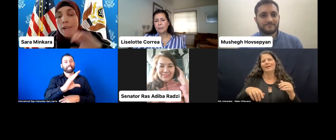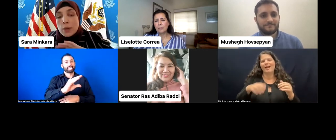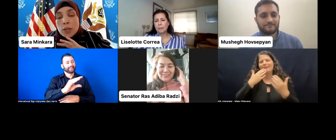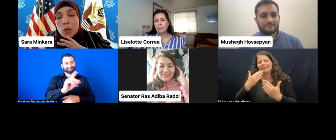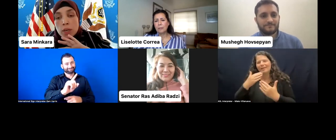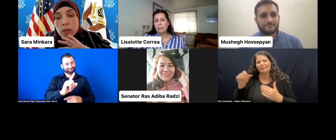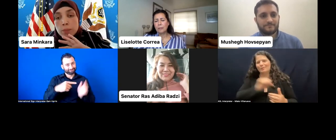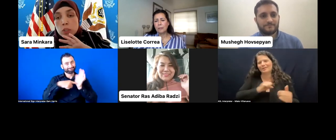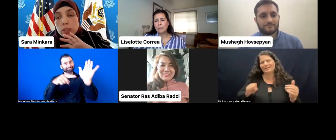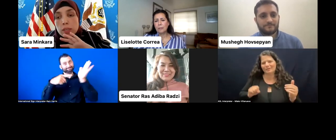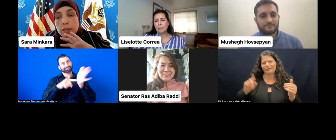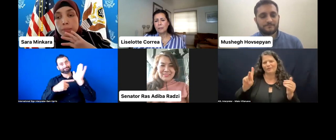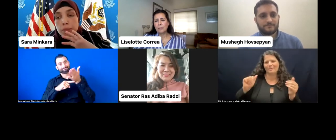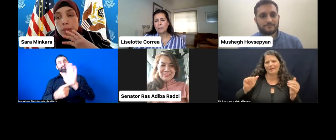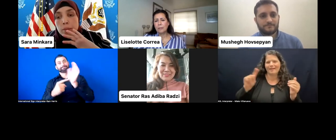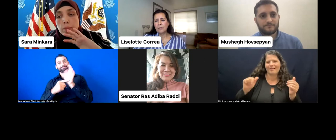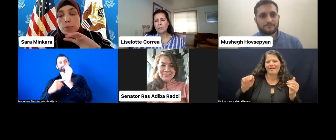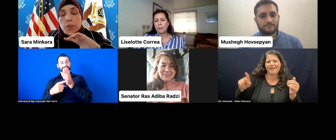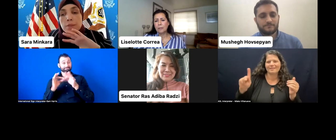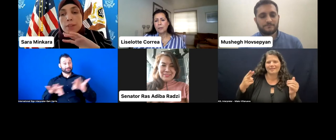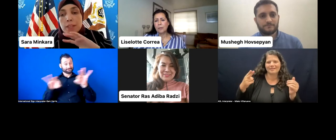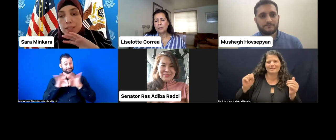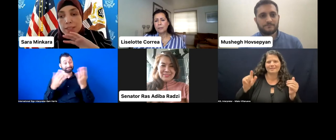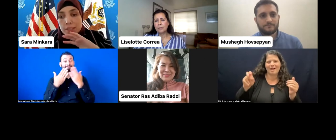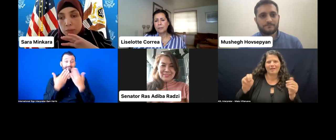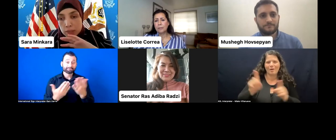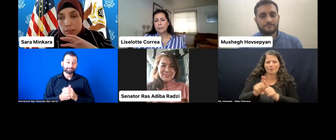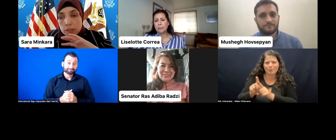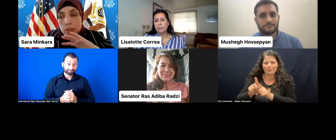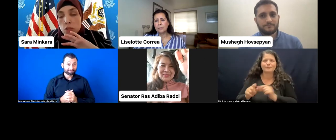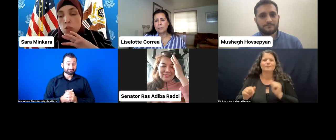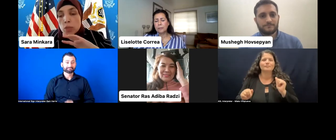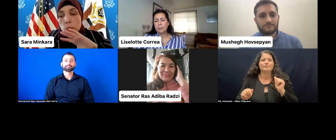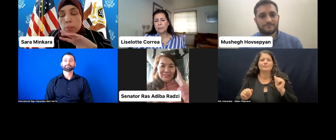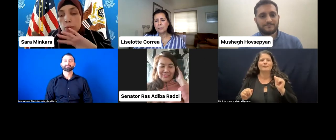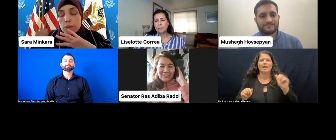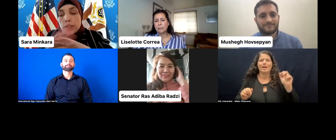I want to open it up just-- [INTERPOSING VOICES] I do want to open up briefly.